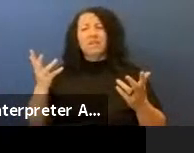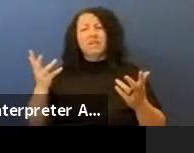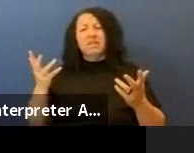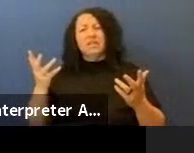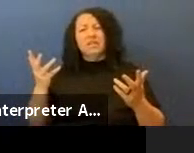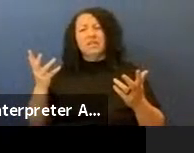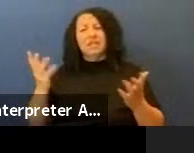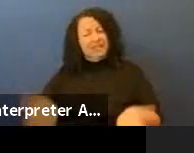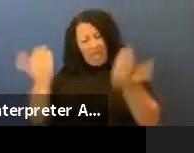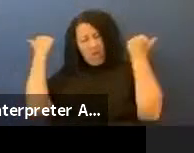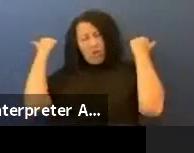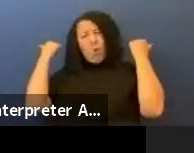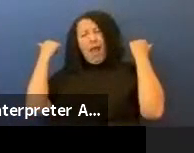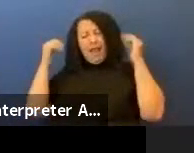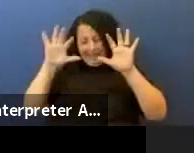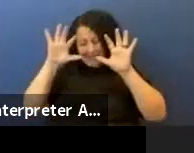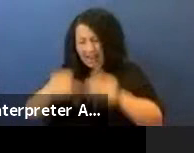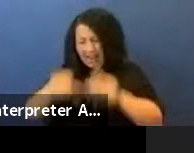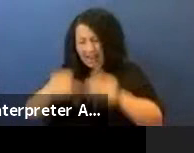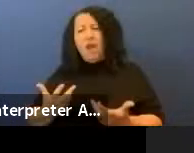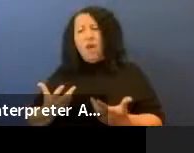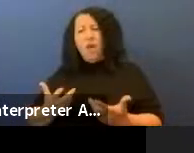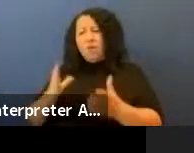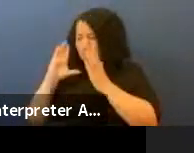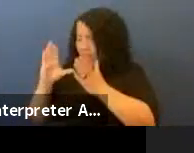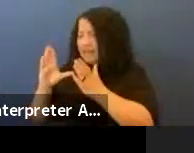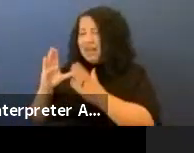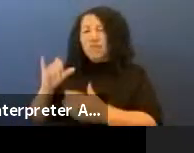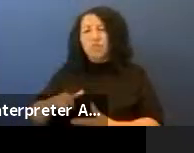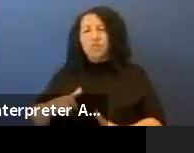Take it away, take heed of that, and they had taken heed before and